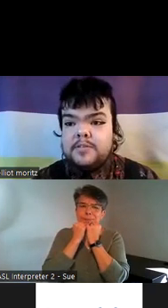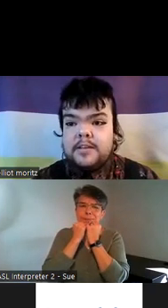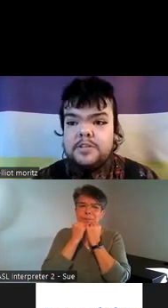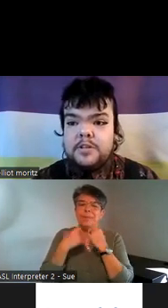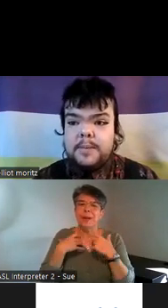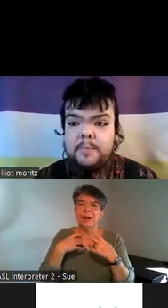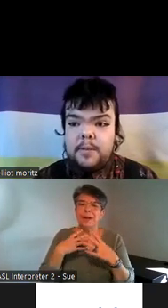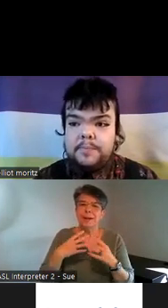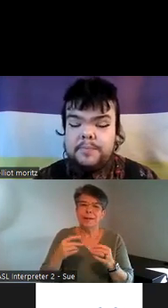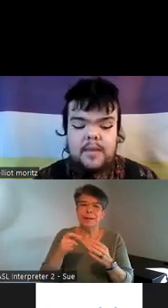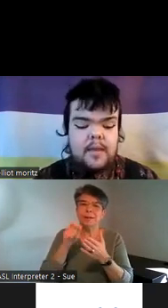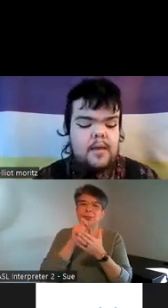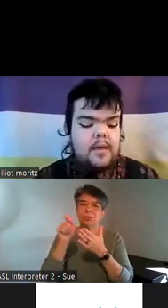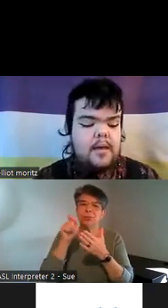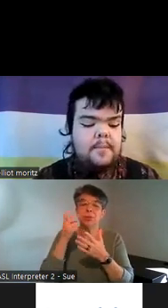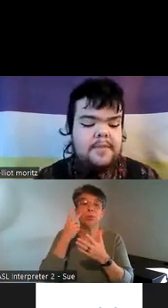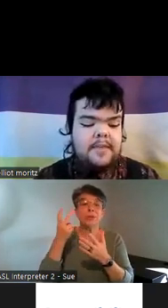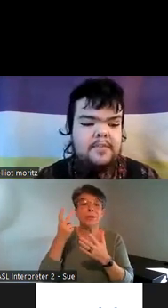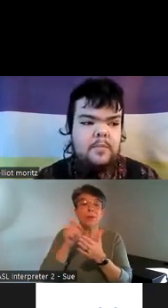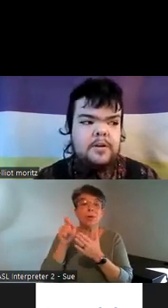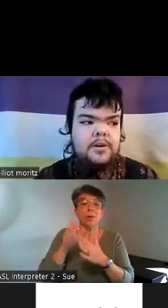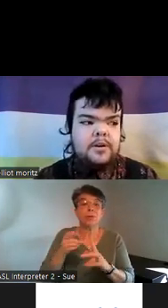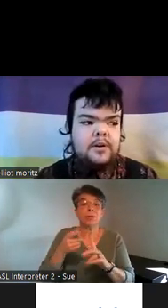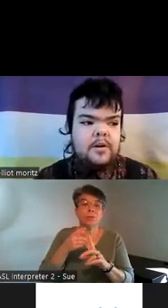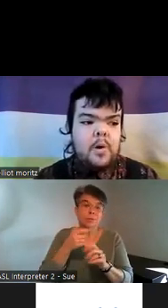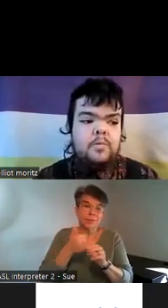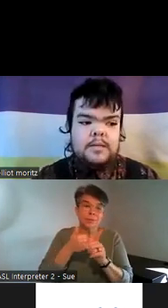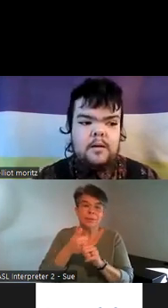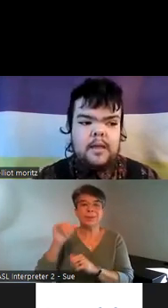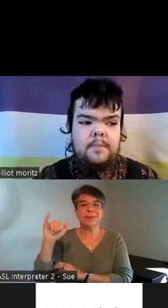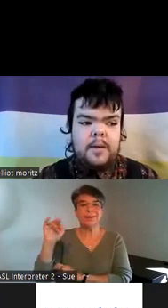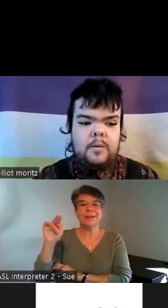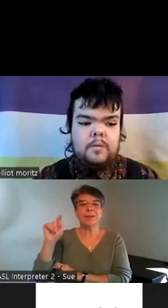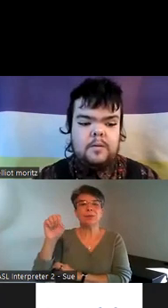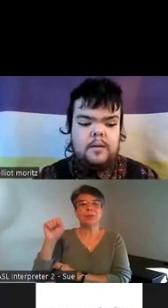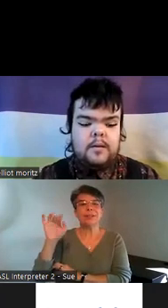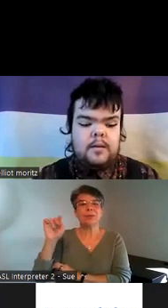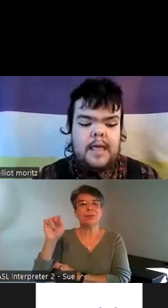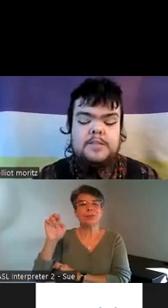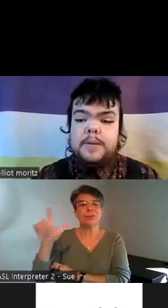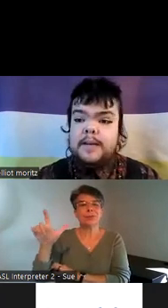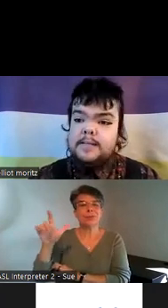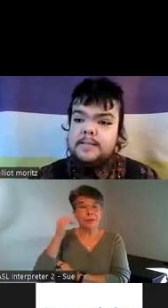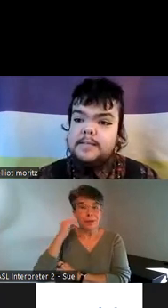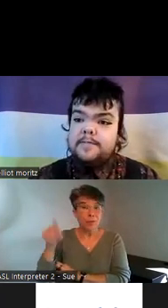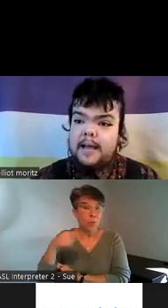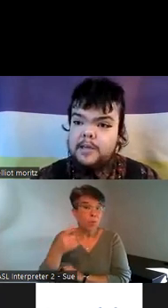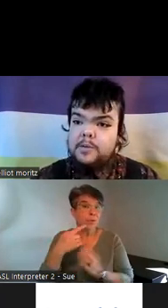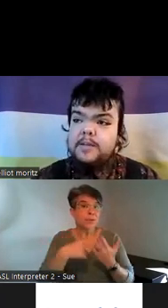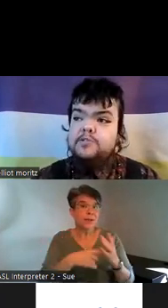intersectional people um I think that when you're only talking about experiences in a vacuum like